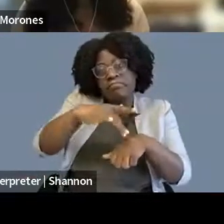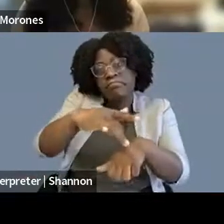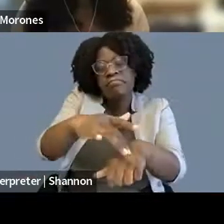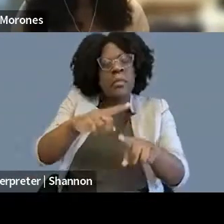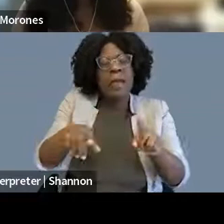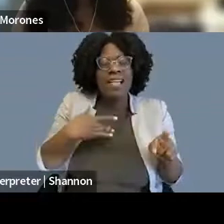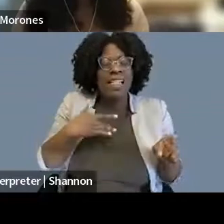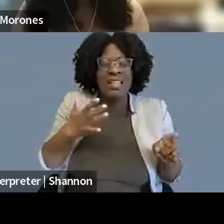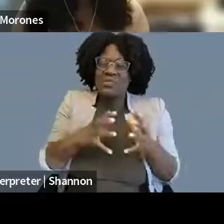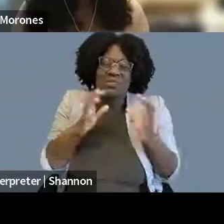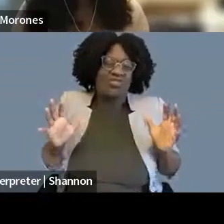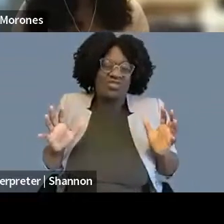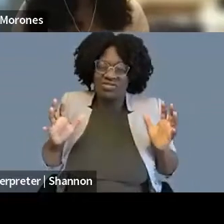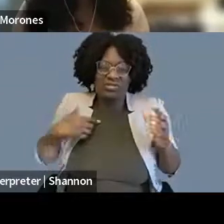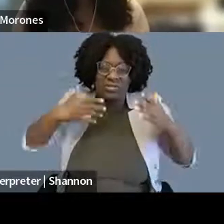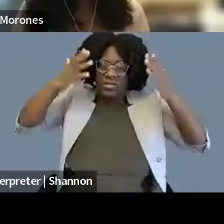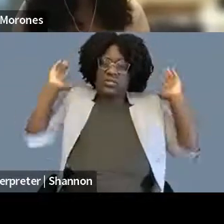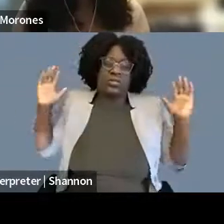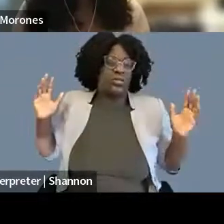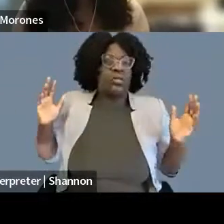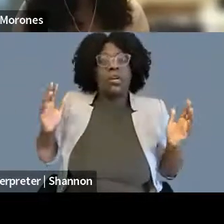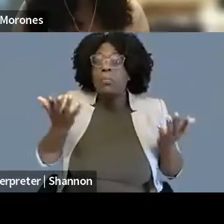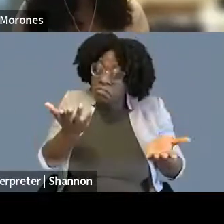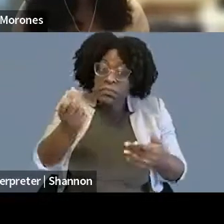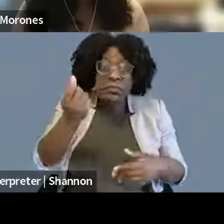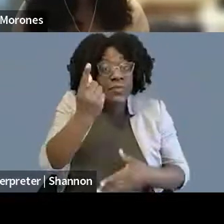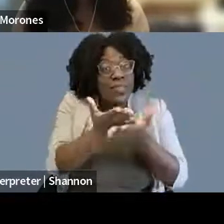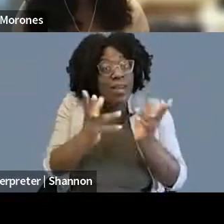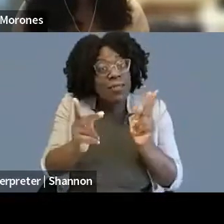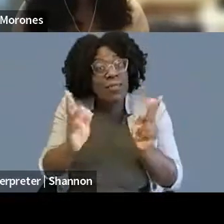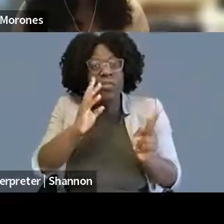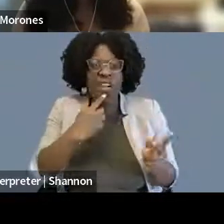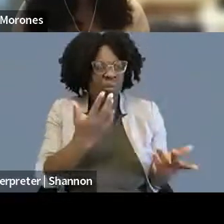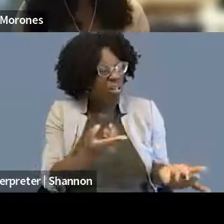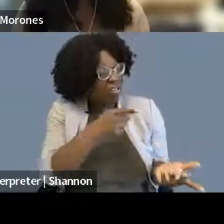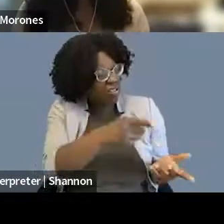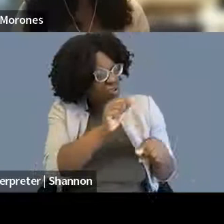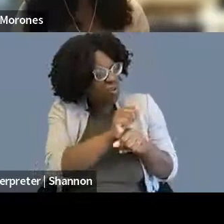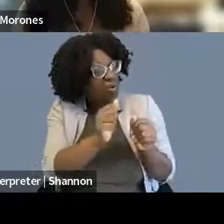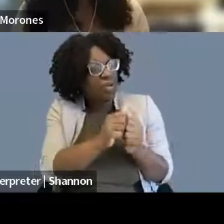you work on police misconduct and you work on, you know, like attacks on everyday people in other ways.